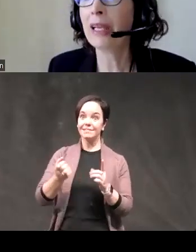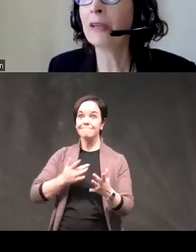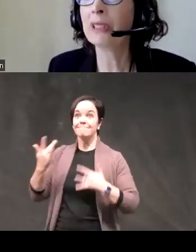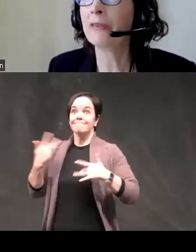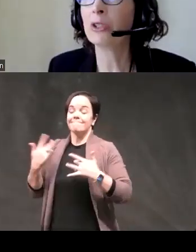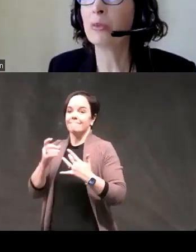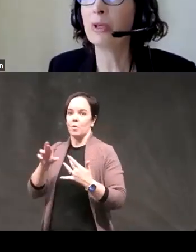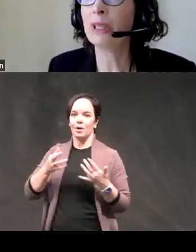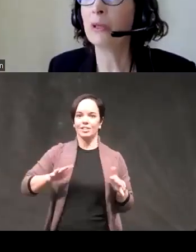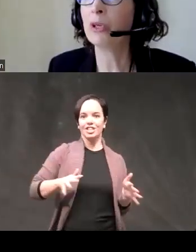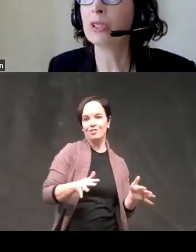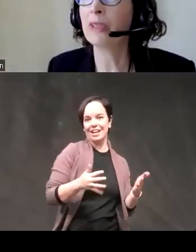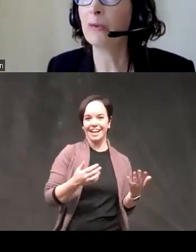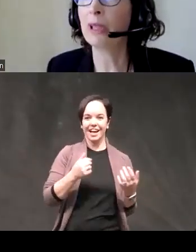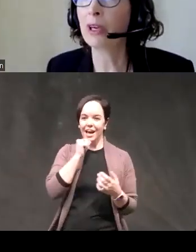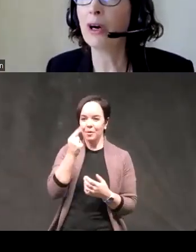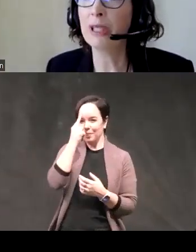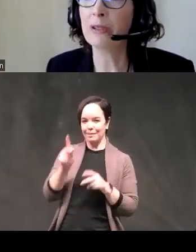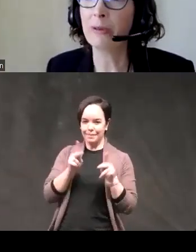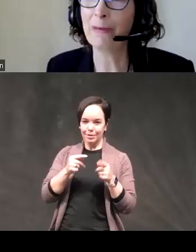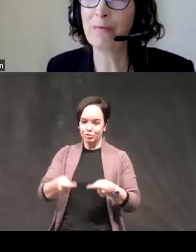think anyone's having trouble with their impulsivity when they're calm and Serene